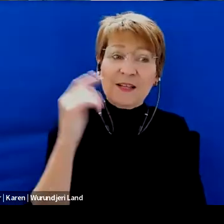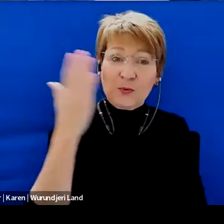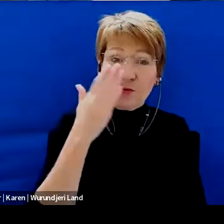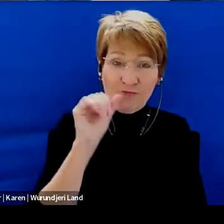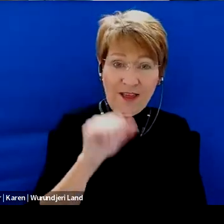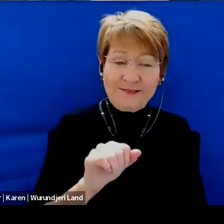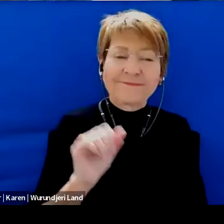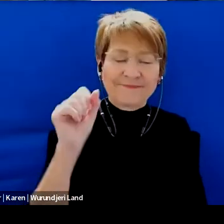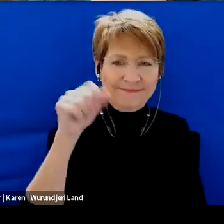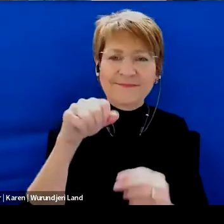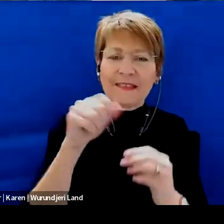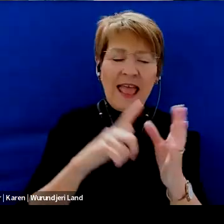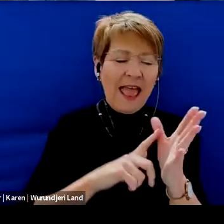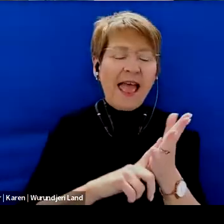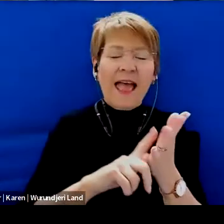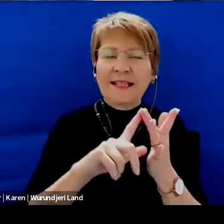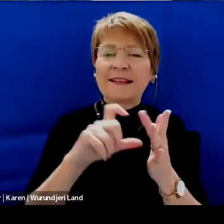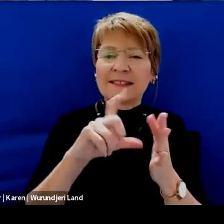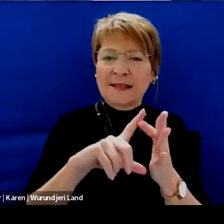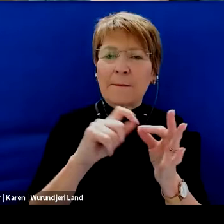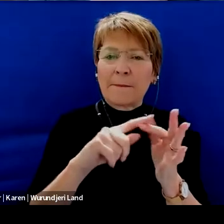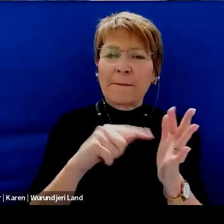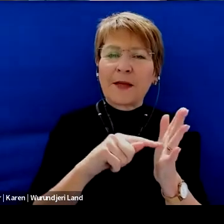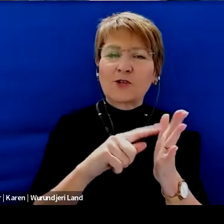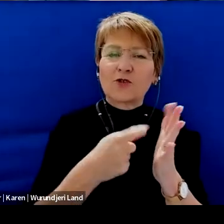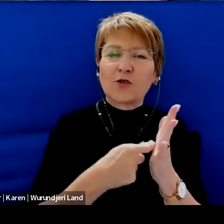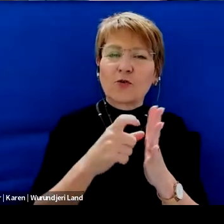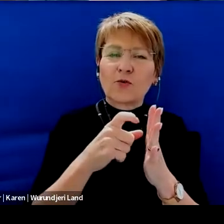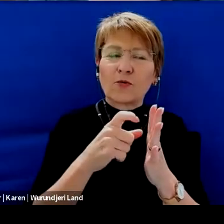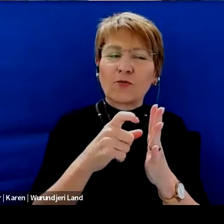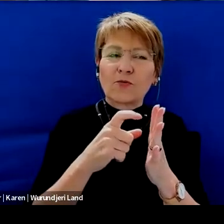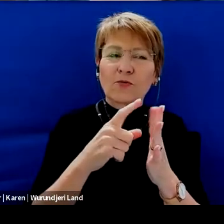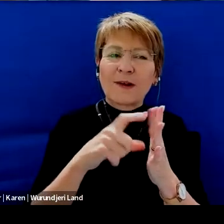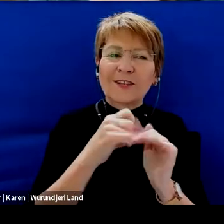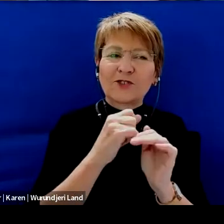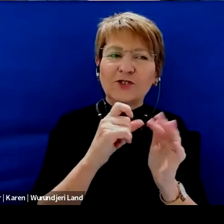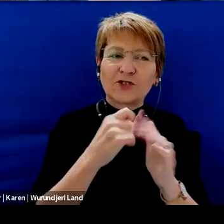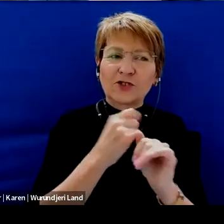Yeah, it is. it's the alley special school. School better.